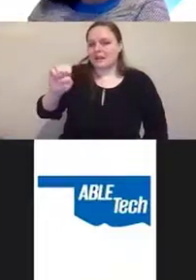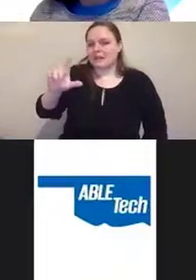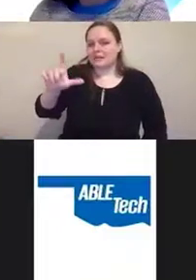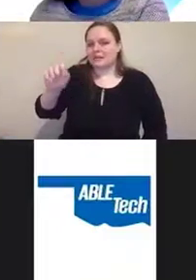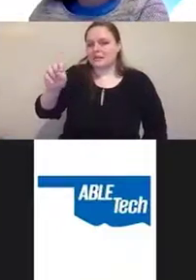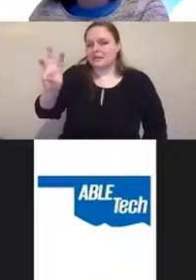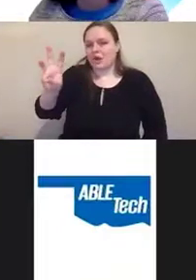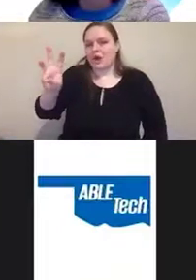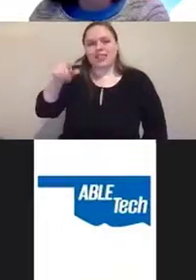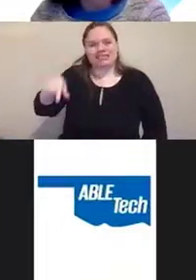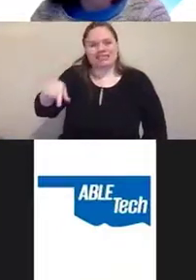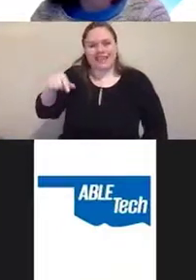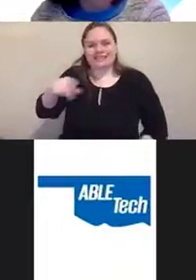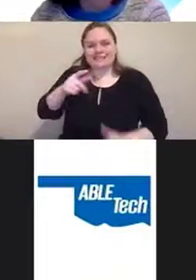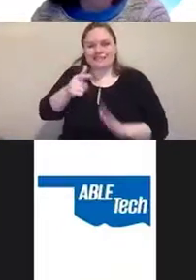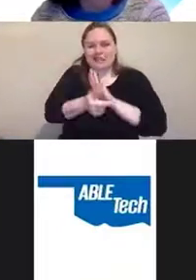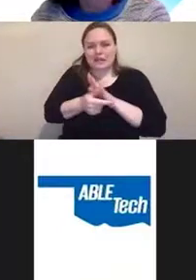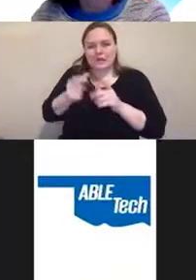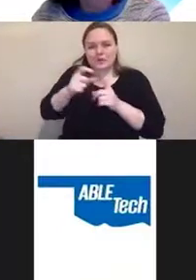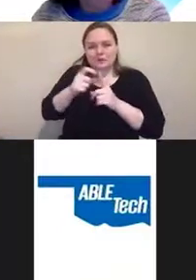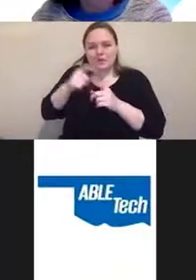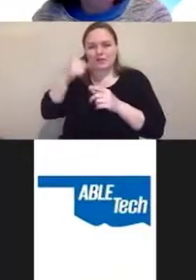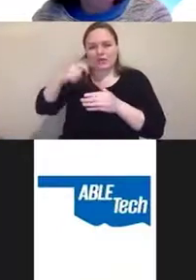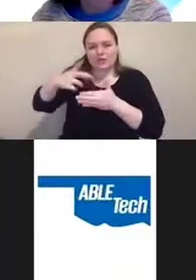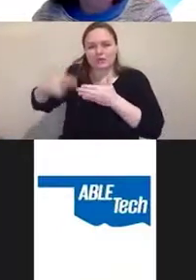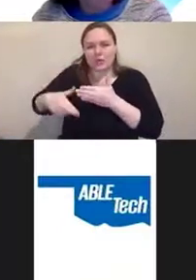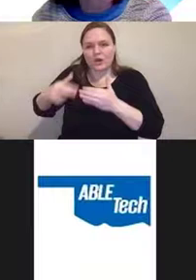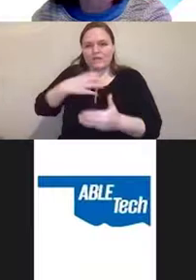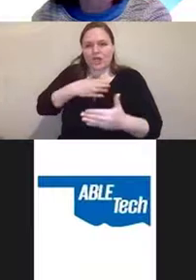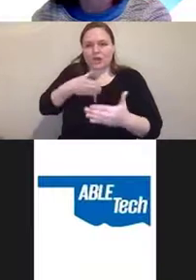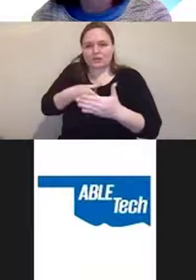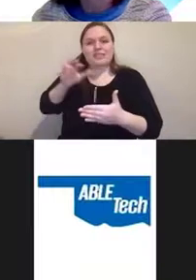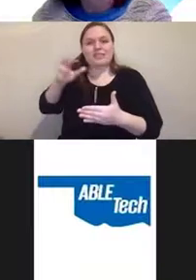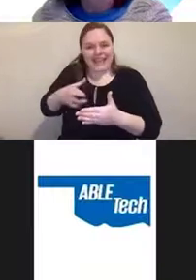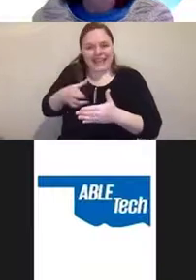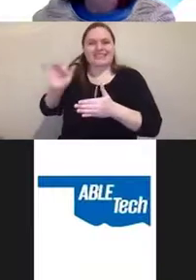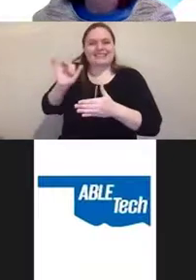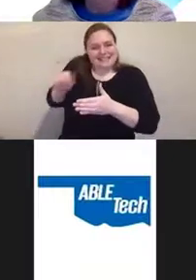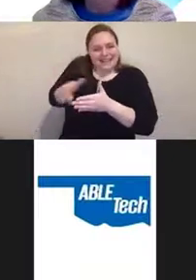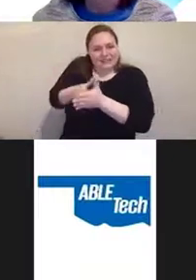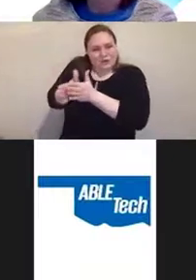is what's driving the adoption of the WCAG standard, not the ADA.